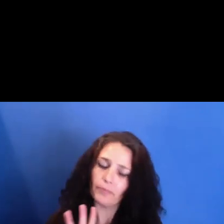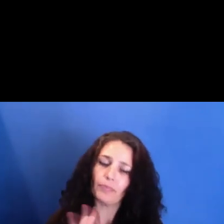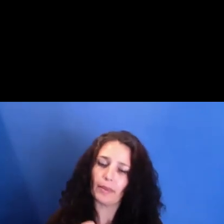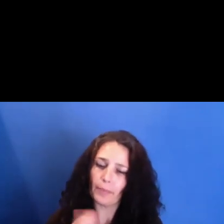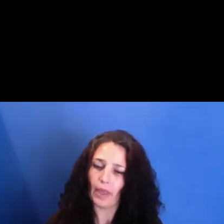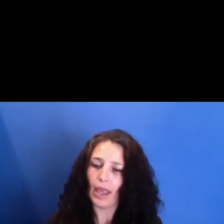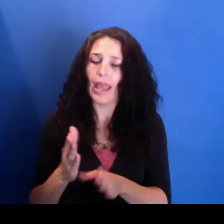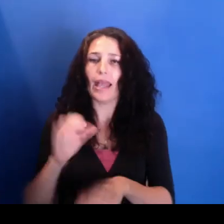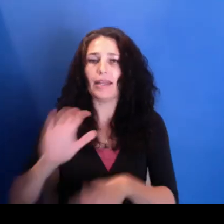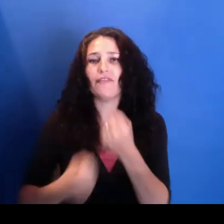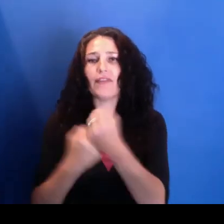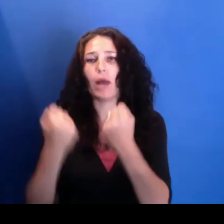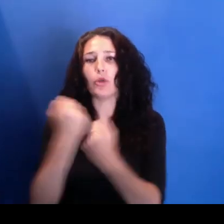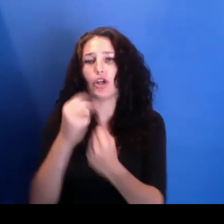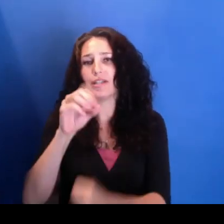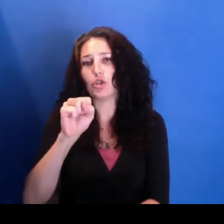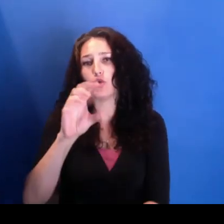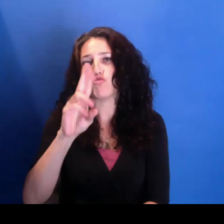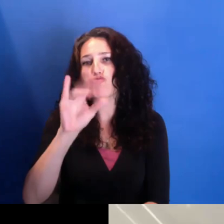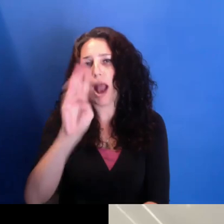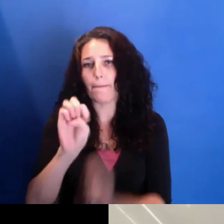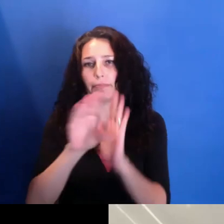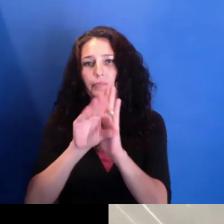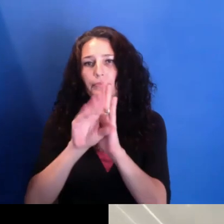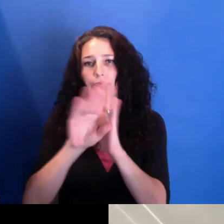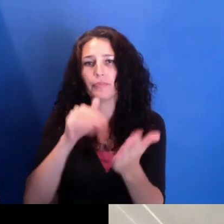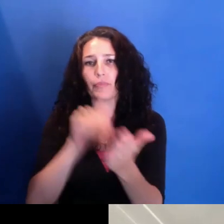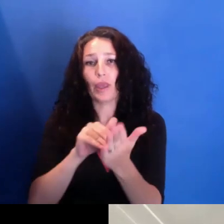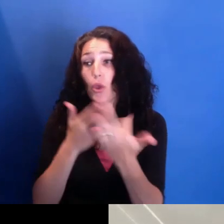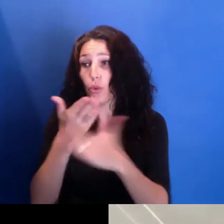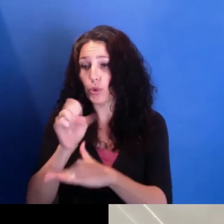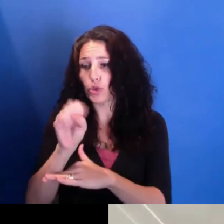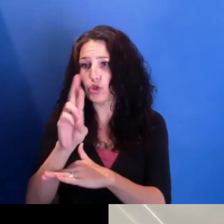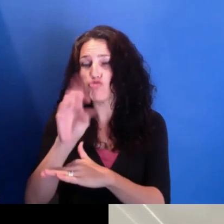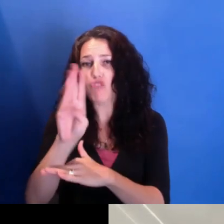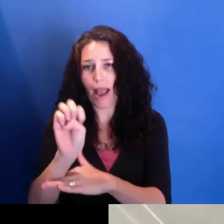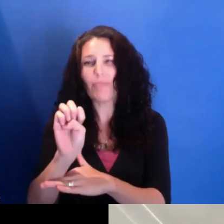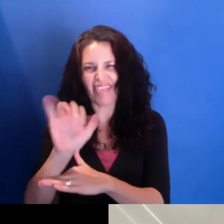Through Scribe, he assists emerging filmmakers, helps them author their own stories,